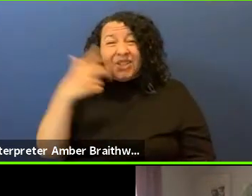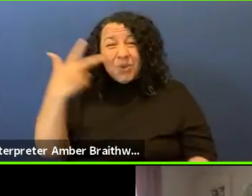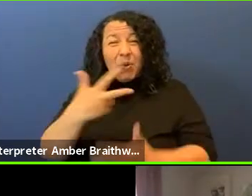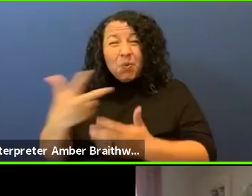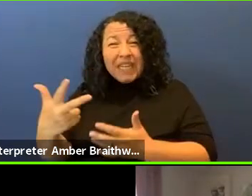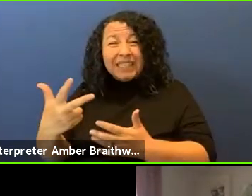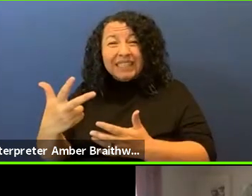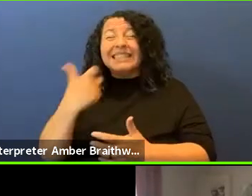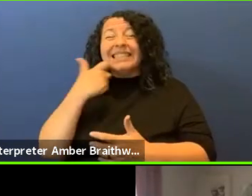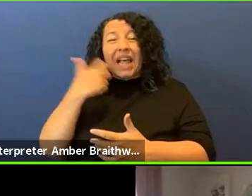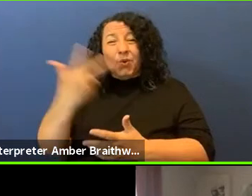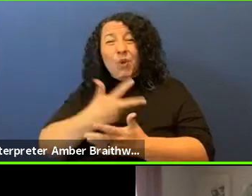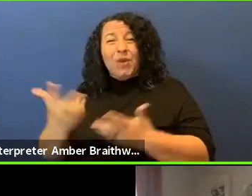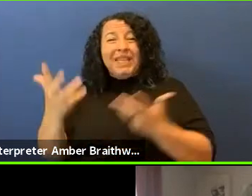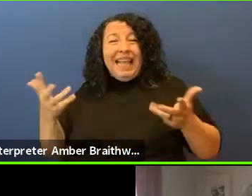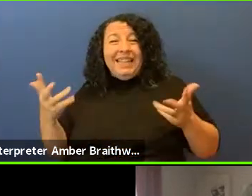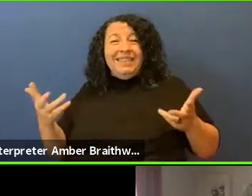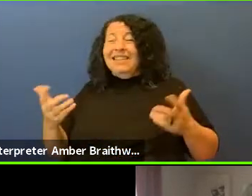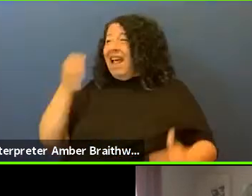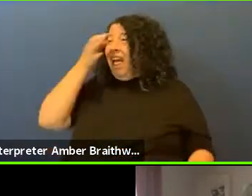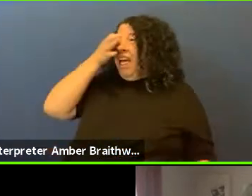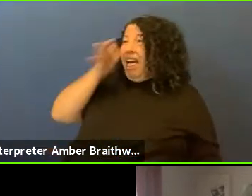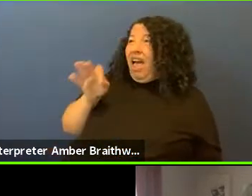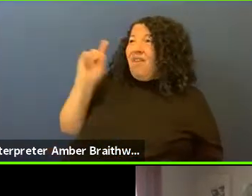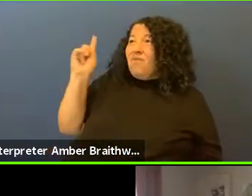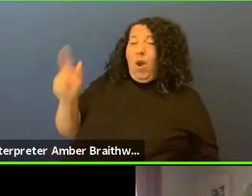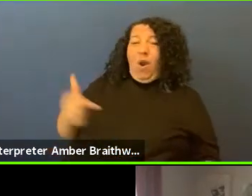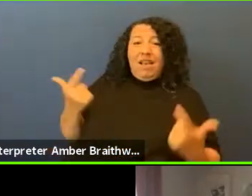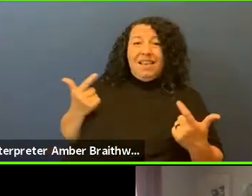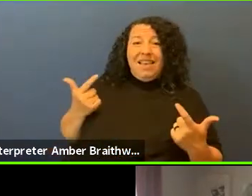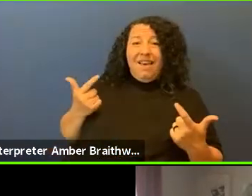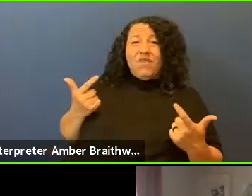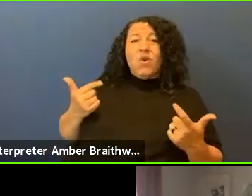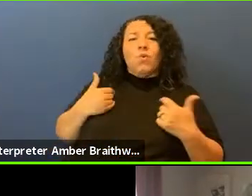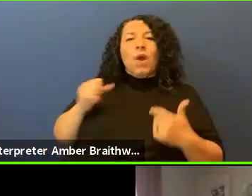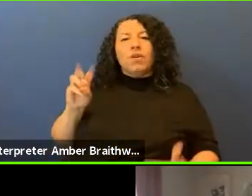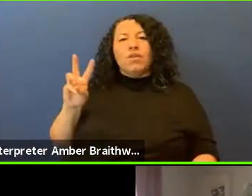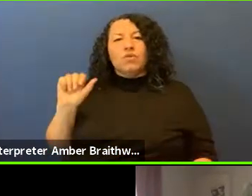right up the hill from where I live, we had a SWAT team called on a 14 year old